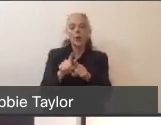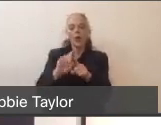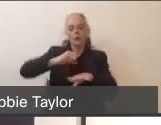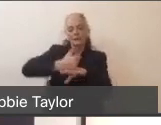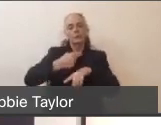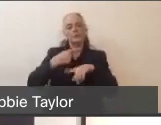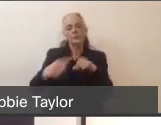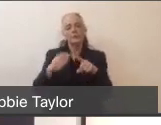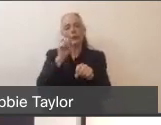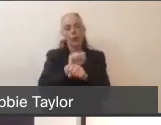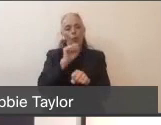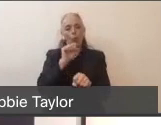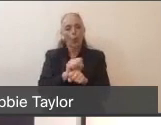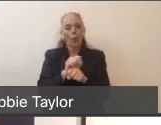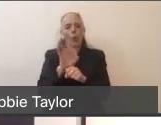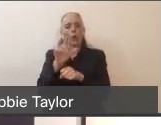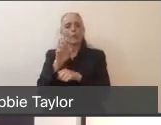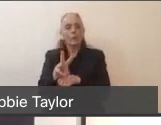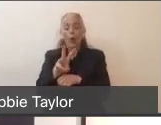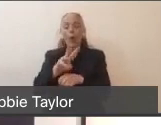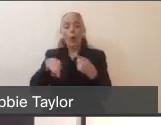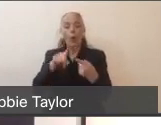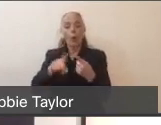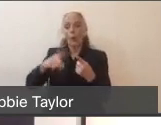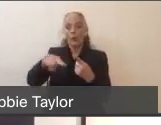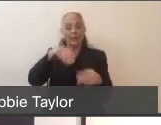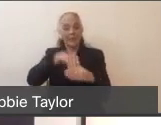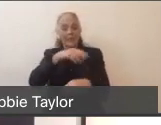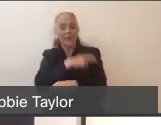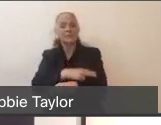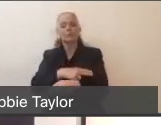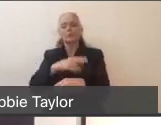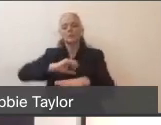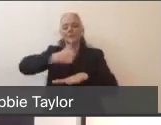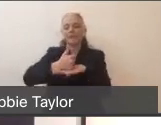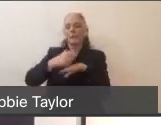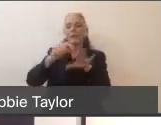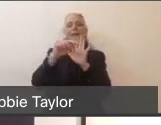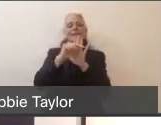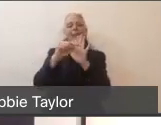Put them into negative pressure rooms and developed really clean safe workflows and I'm really proud